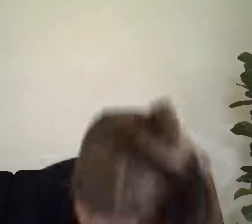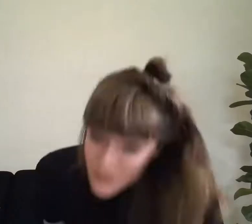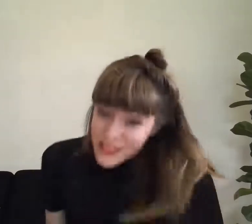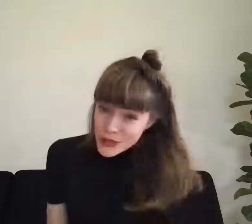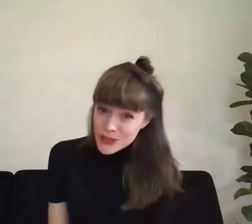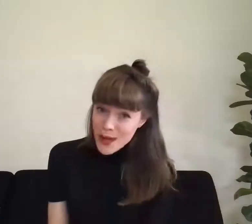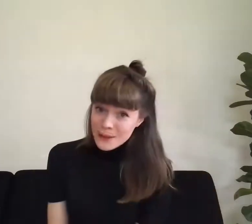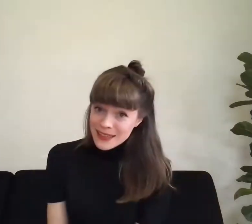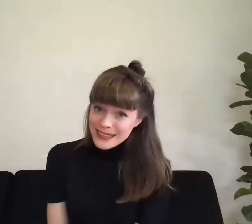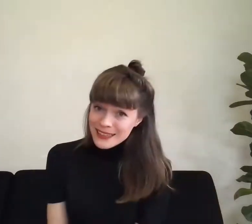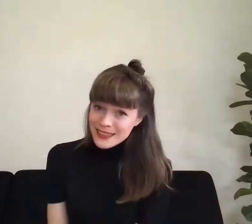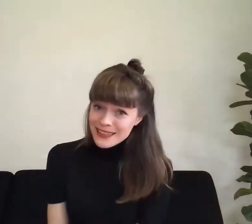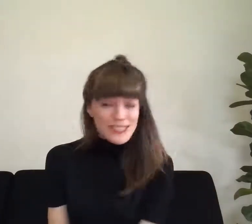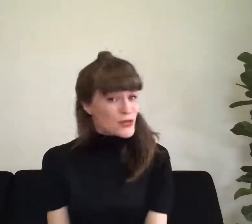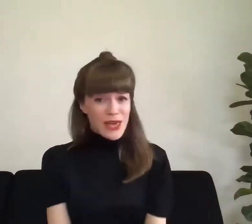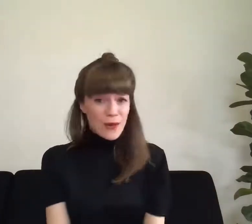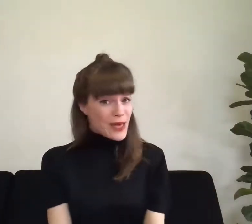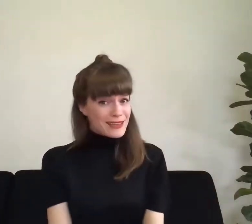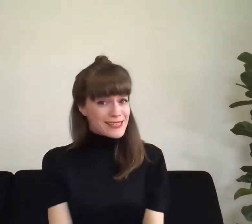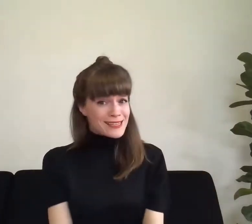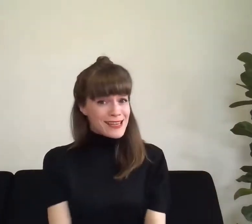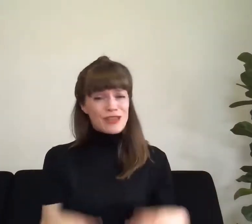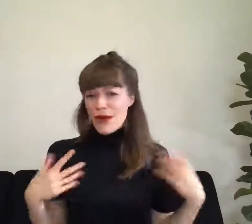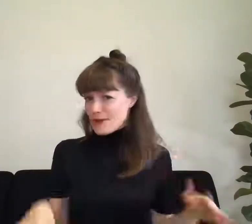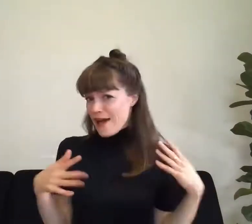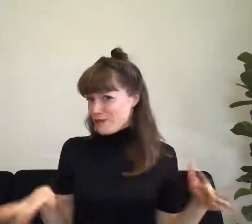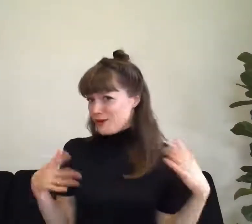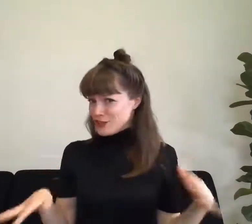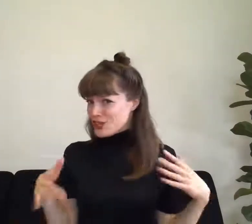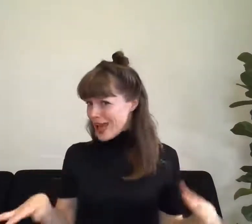Did you tumble in? Did you get wet? Might want to have a bit of a shake?